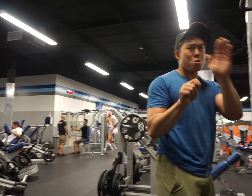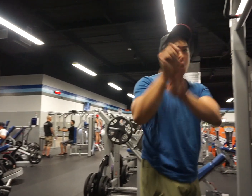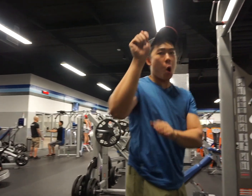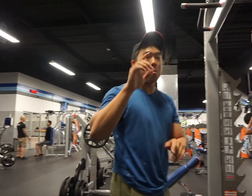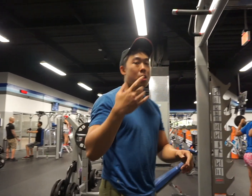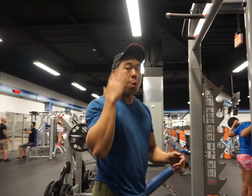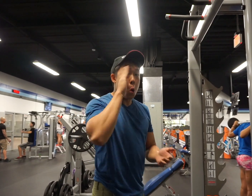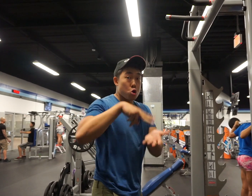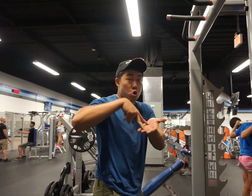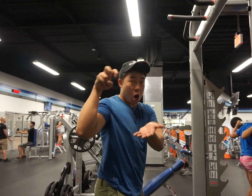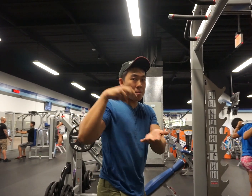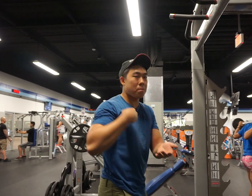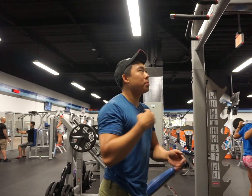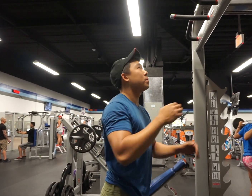Since I’m tall, I don’t need the chair. I’ll jump.